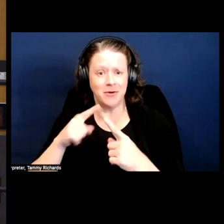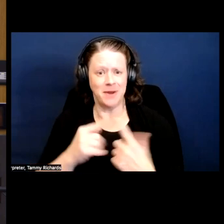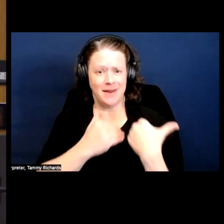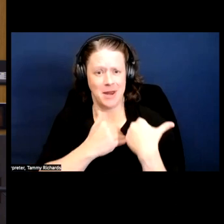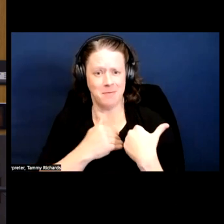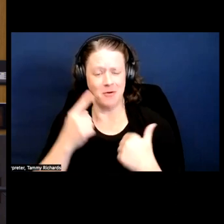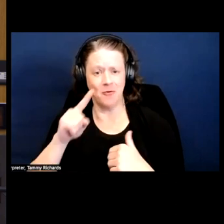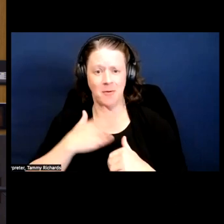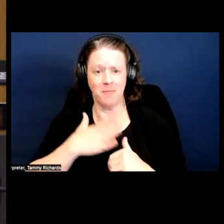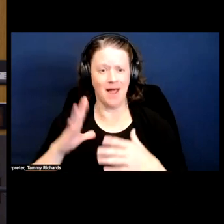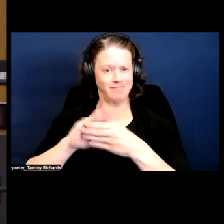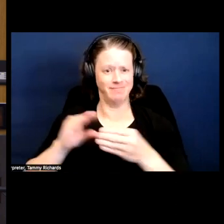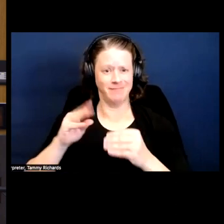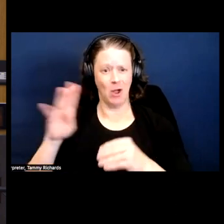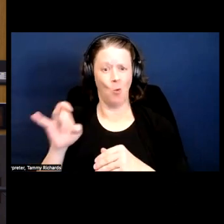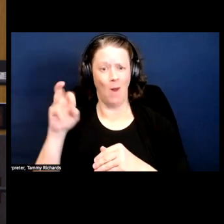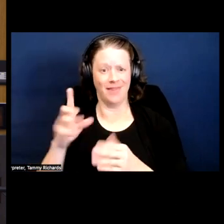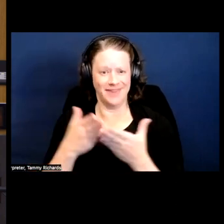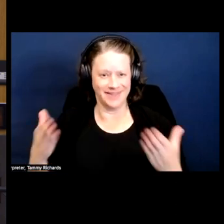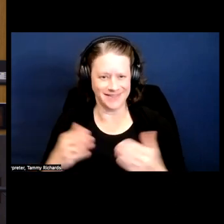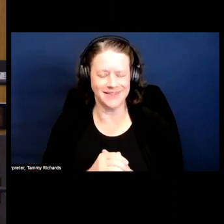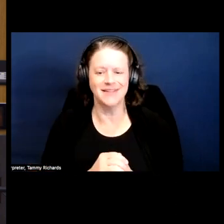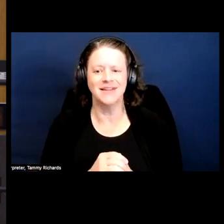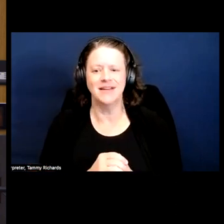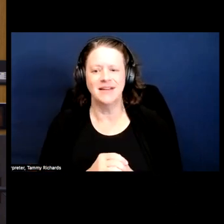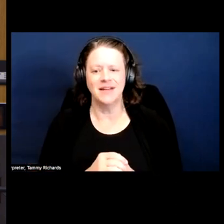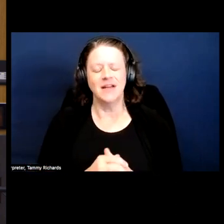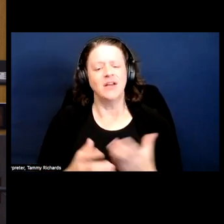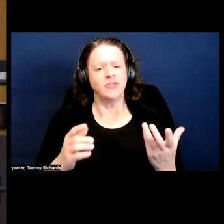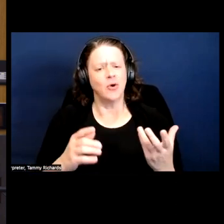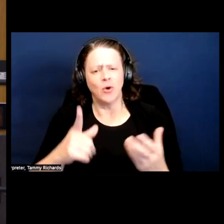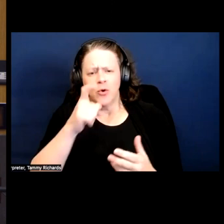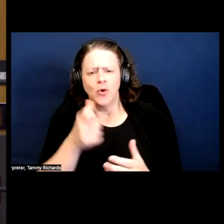So, that interpersonal level, like, who are the people that want to learn?